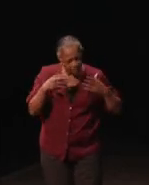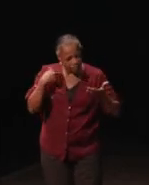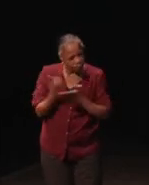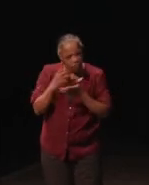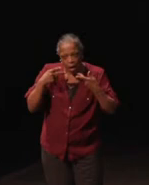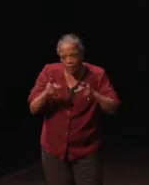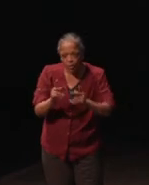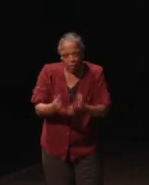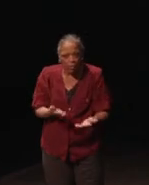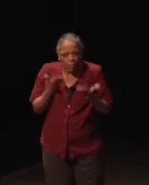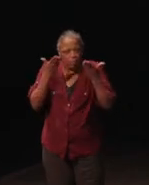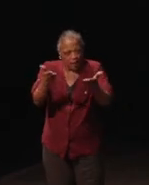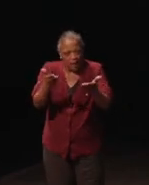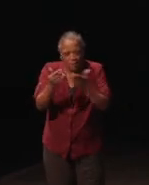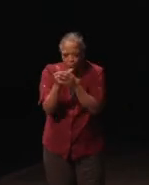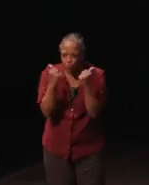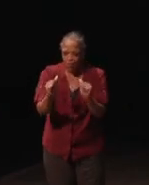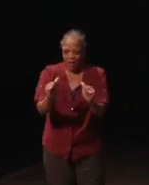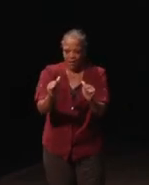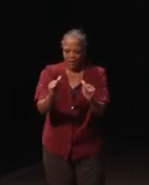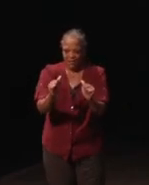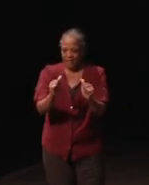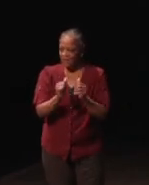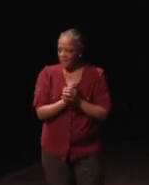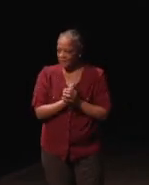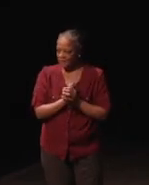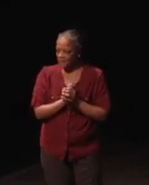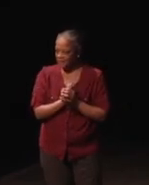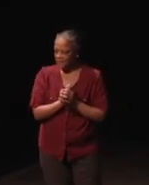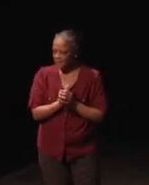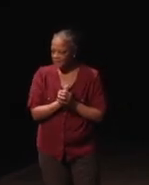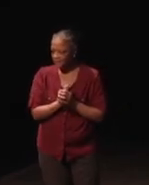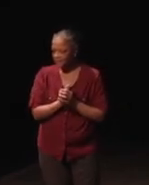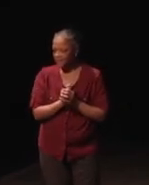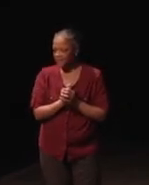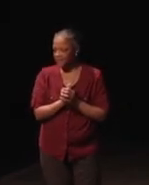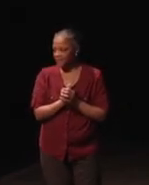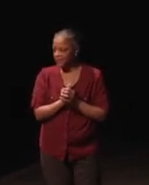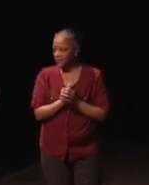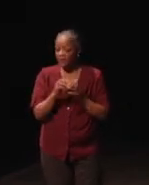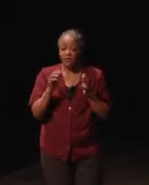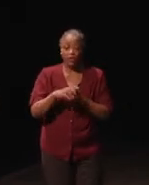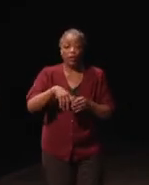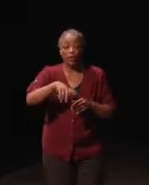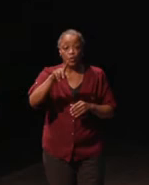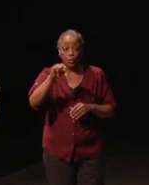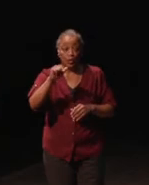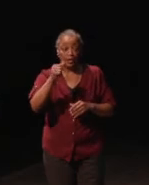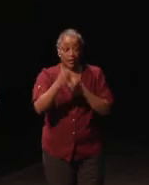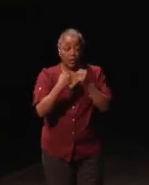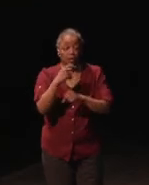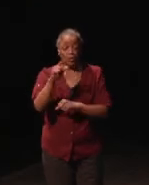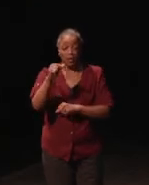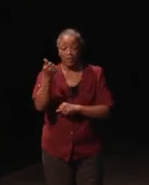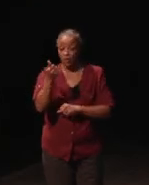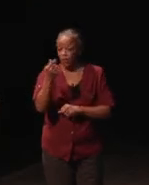I'm going to bring it up and try. So, this takes us to 2014. All these slides are approximately